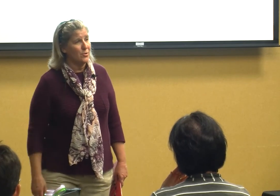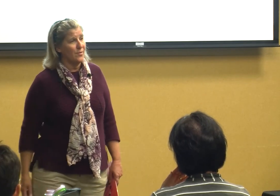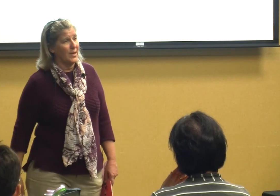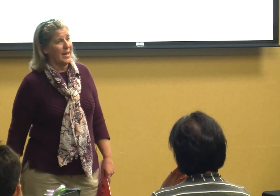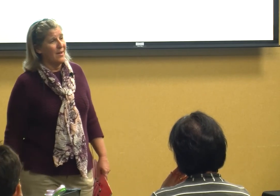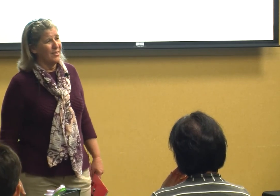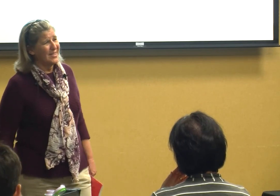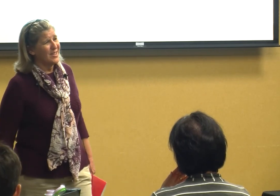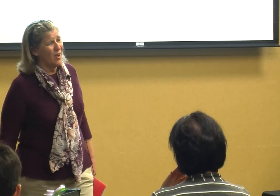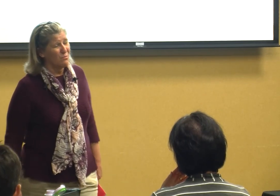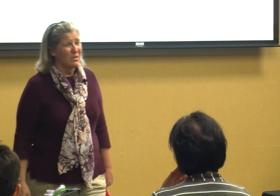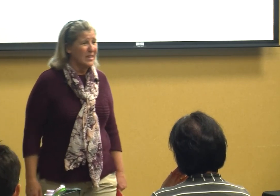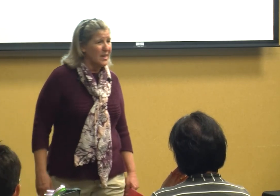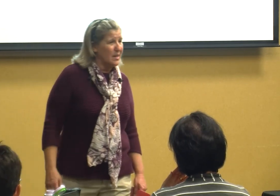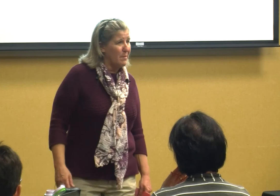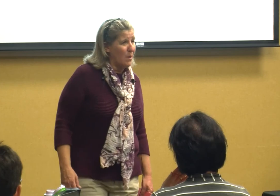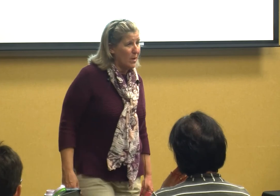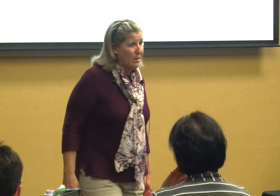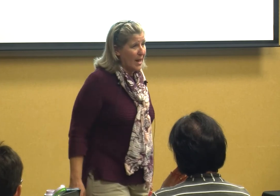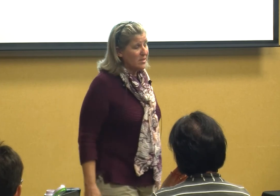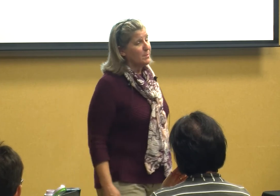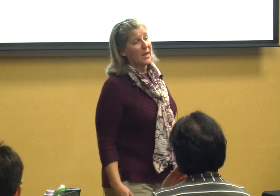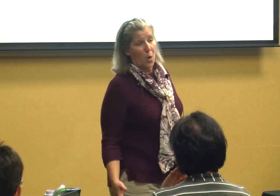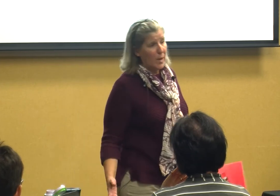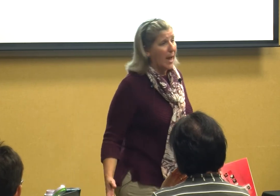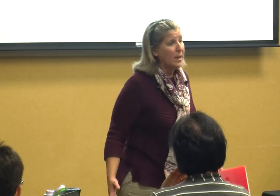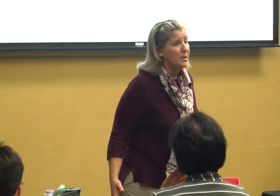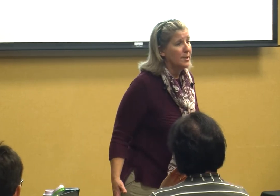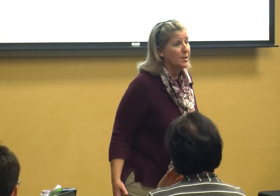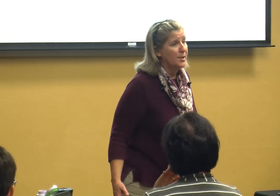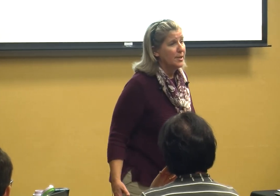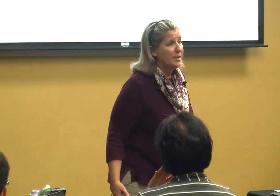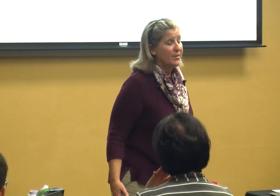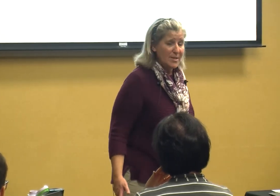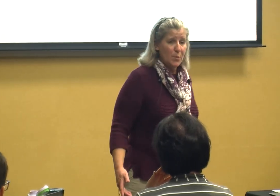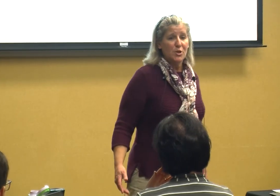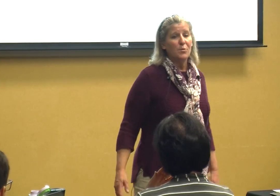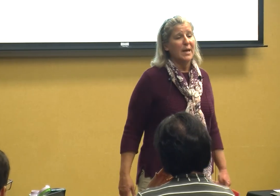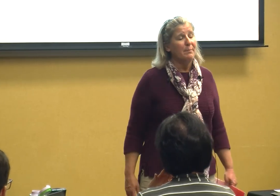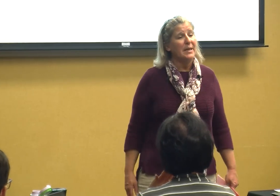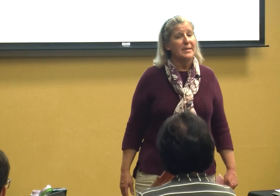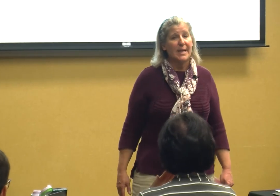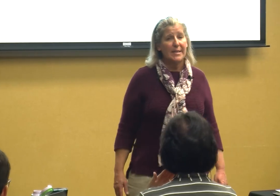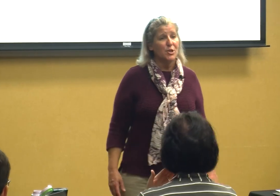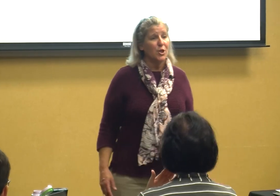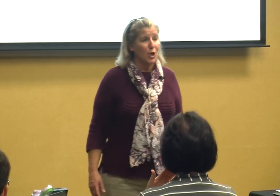of the deaf that's not really in my wheelhouse but okay that's what you need me to teach you